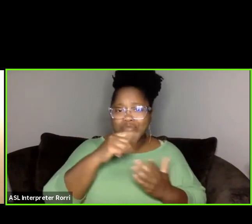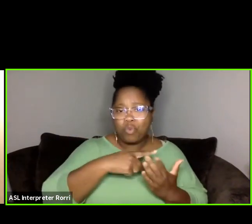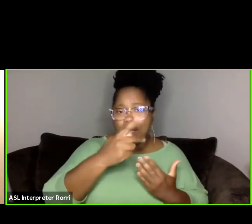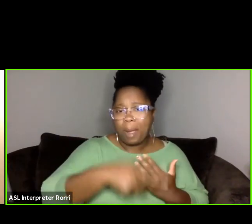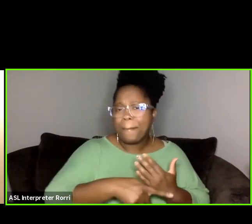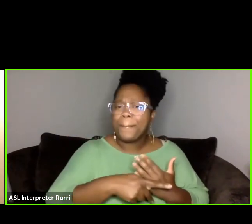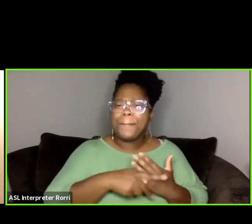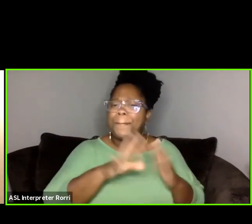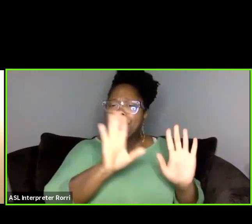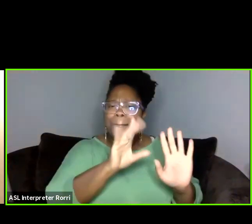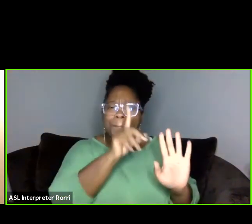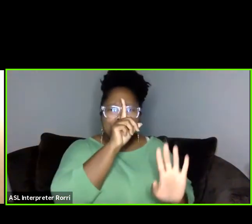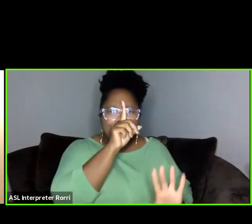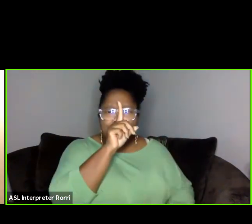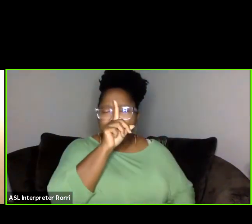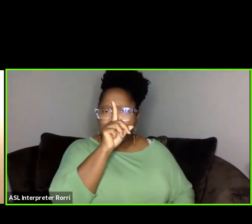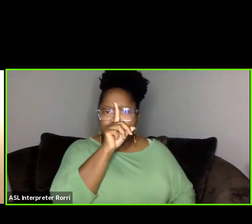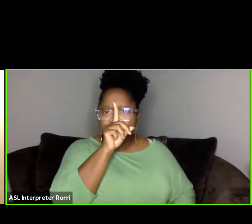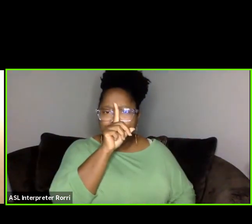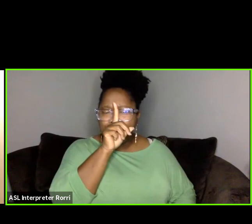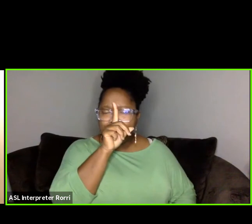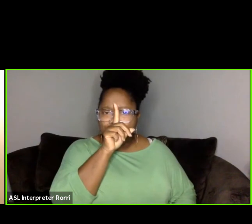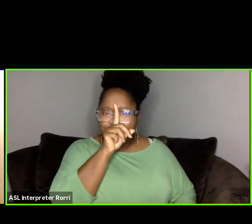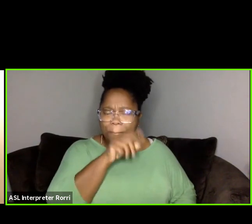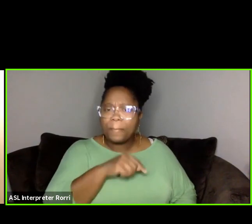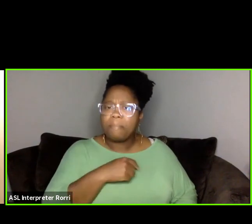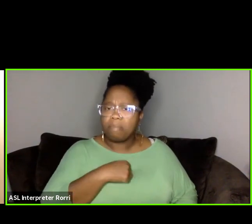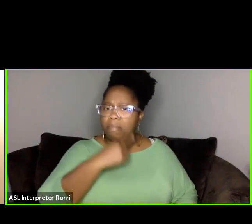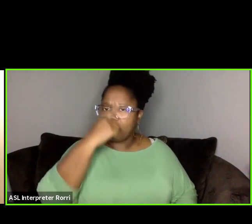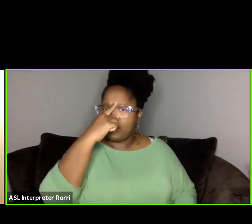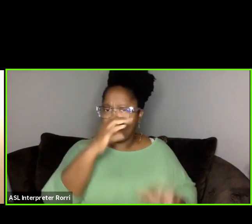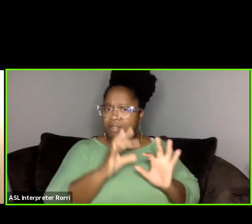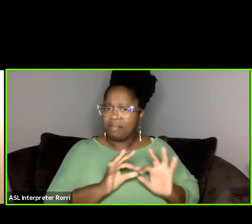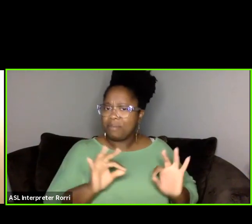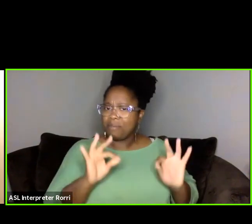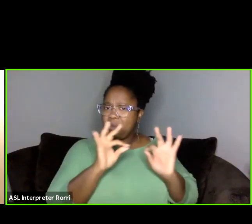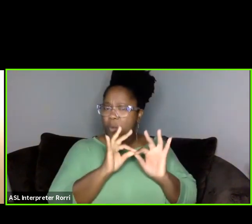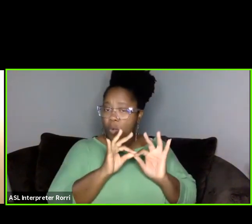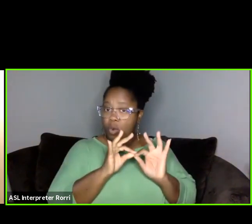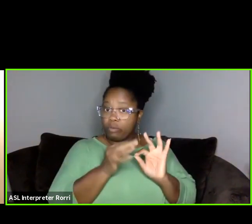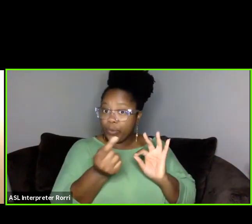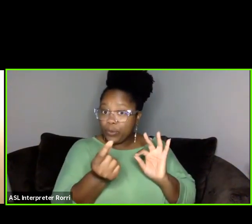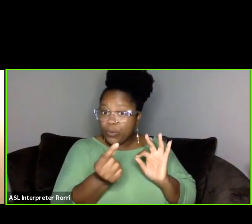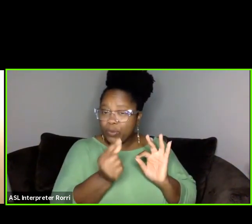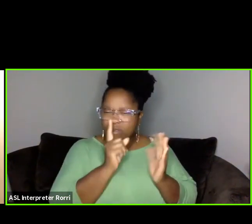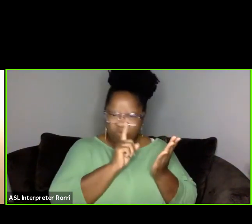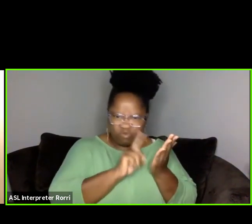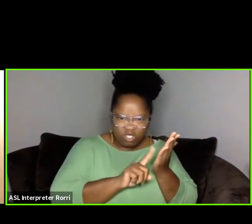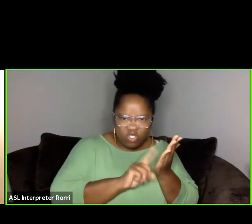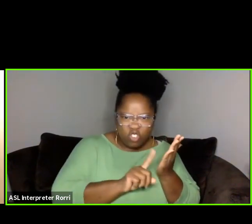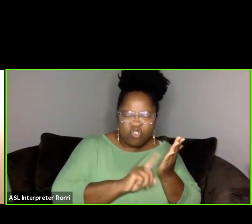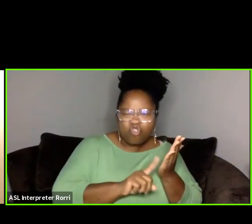I think it's really important to, you know, research a range of programs that might be